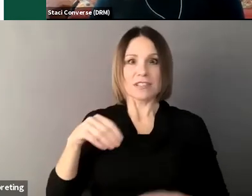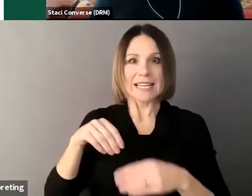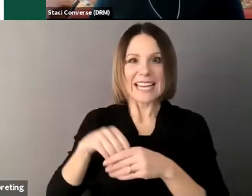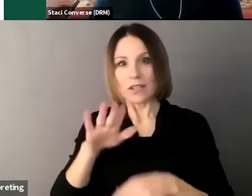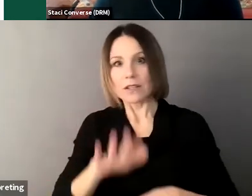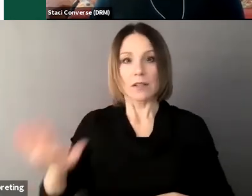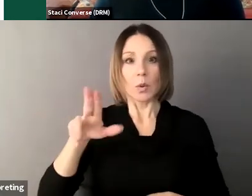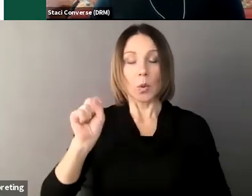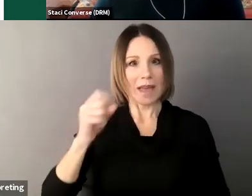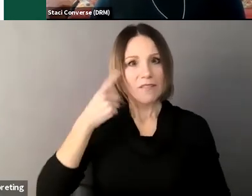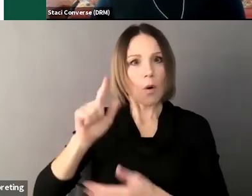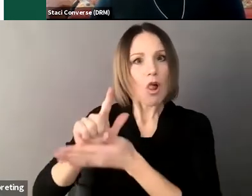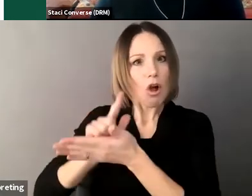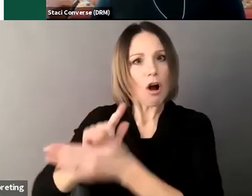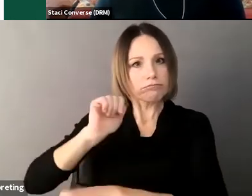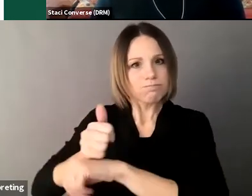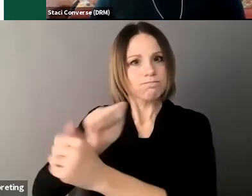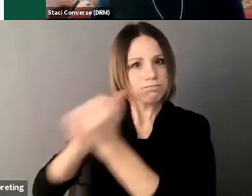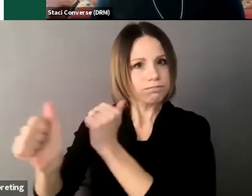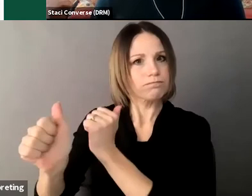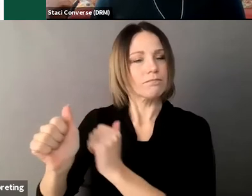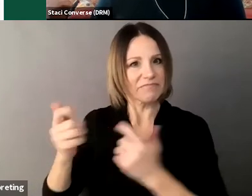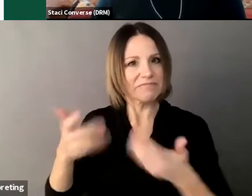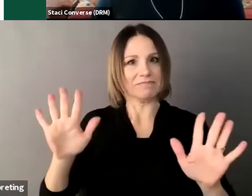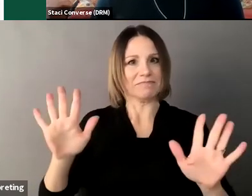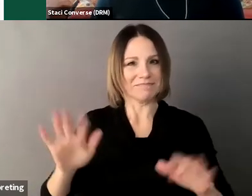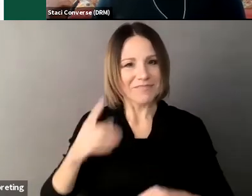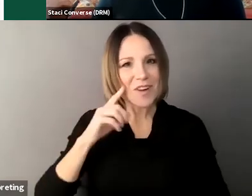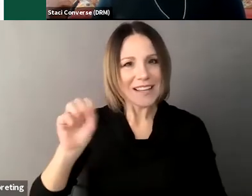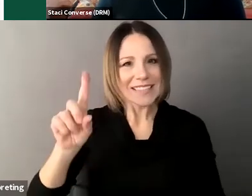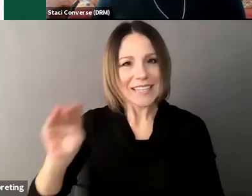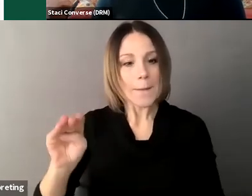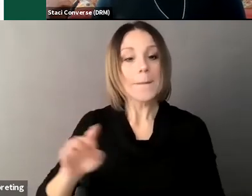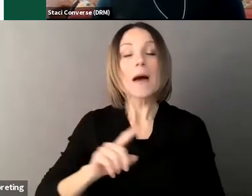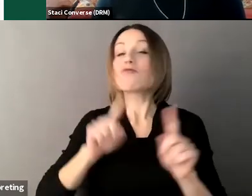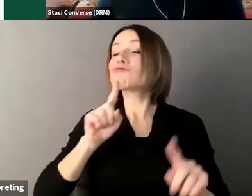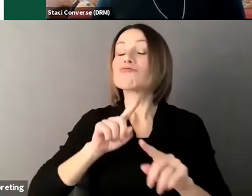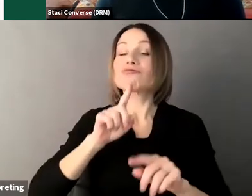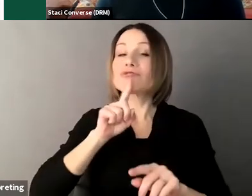in part also comes from the international human rights um the right of everyone to